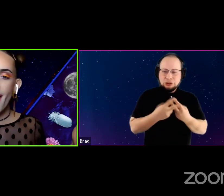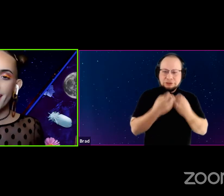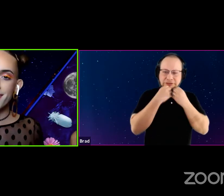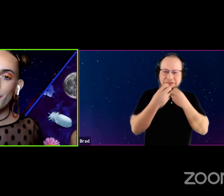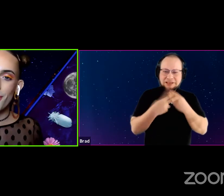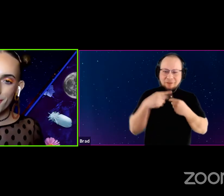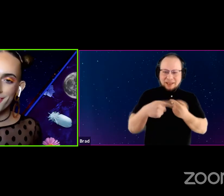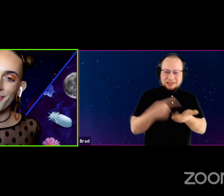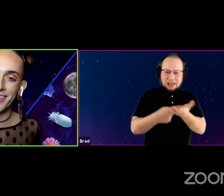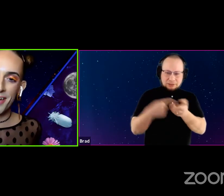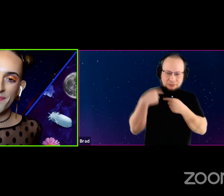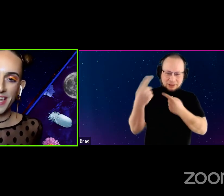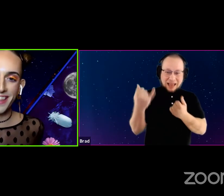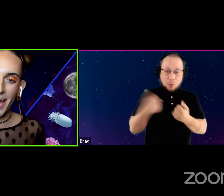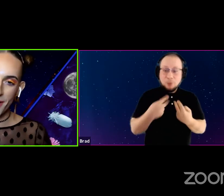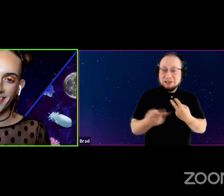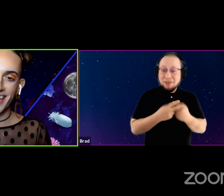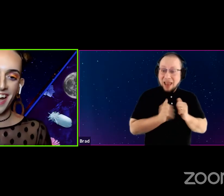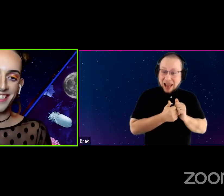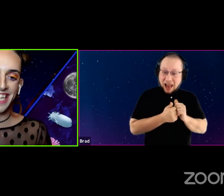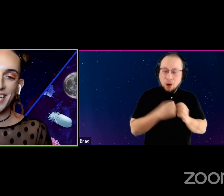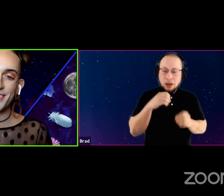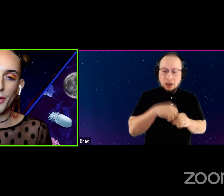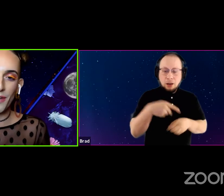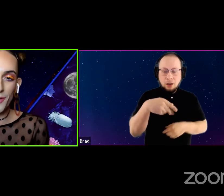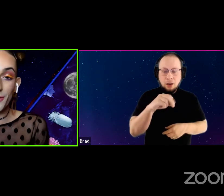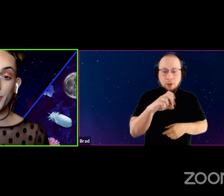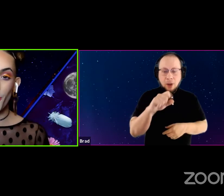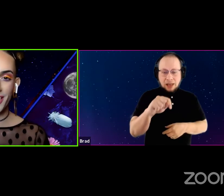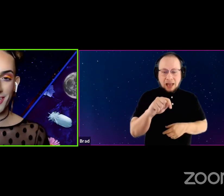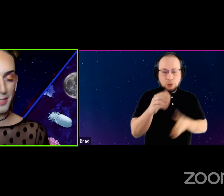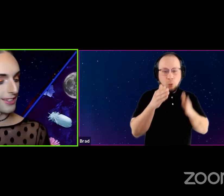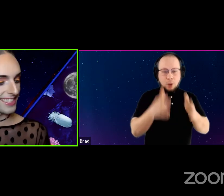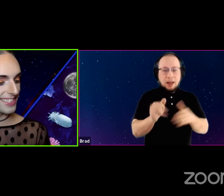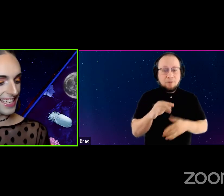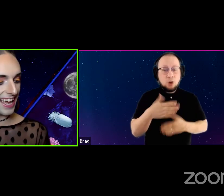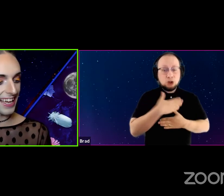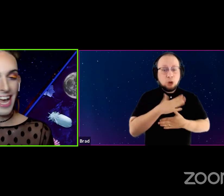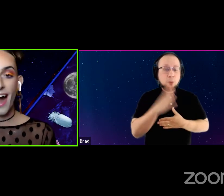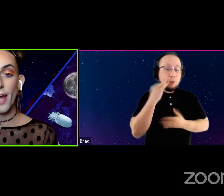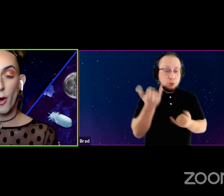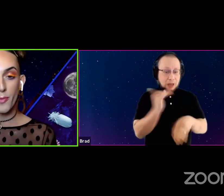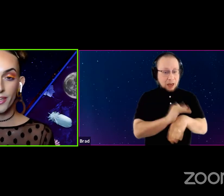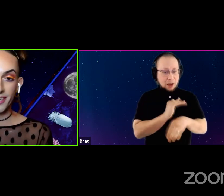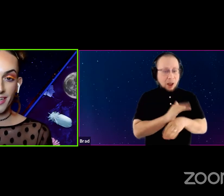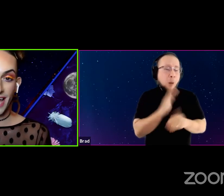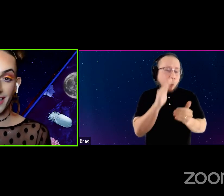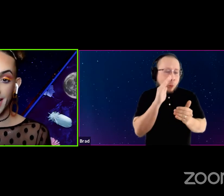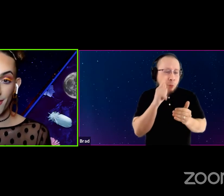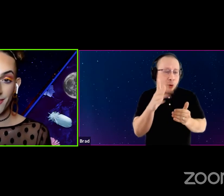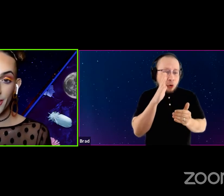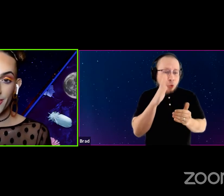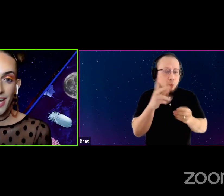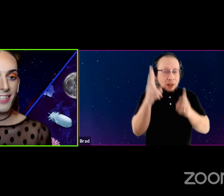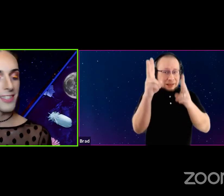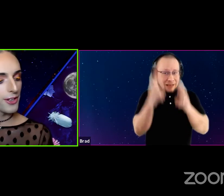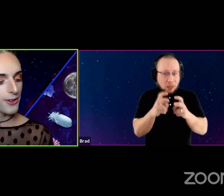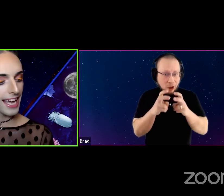And so we are preserving them in that podcast. So if you enjoy your experience today, I hope that you'll give that a download, so you can listen